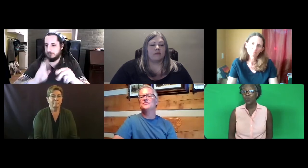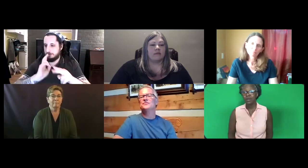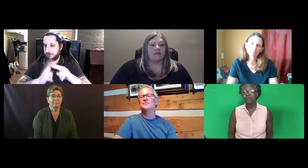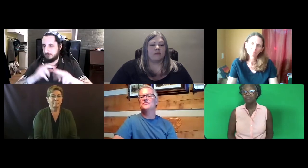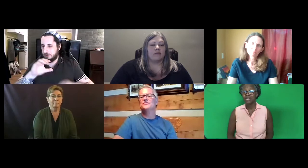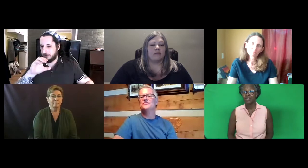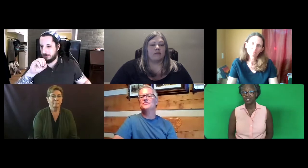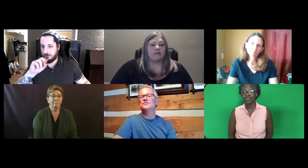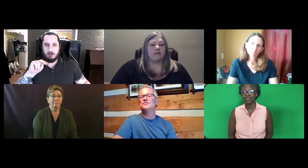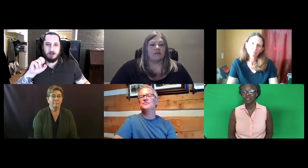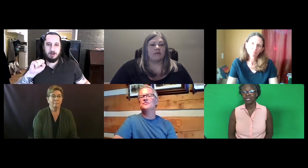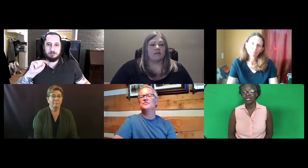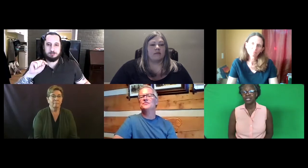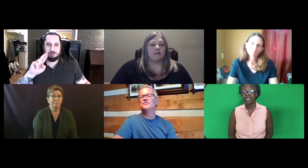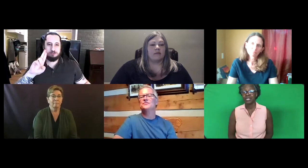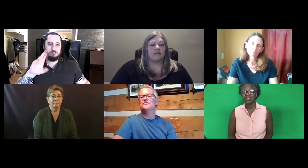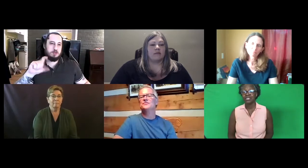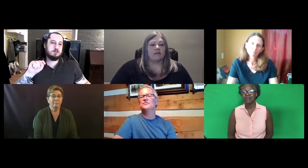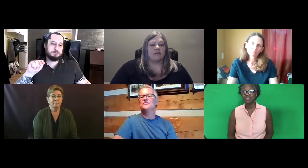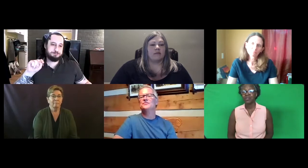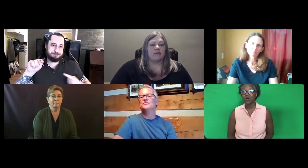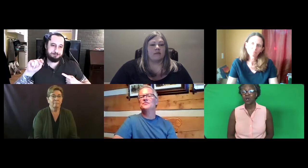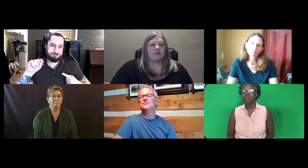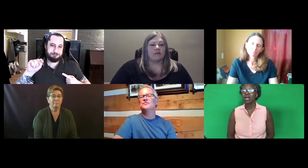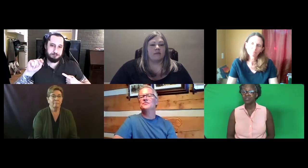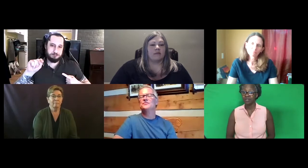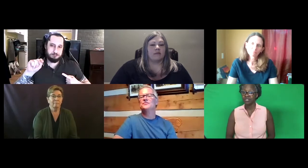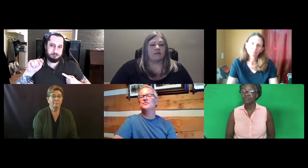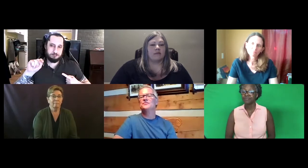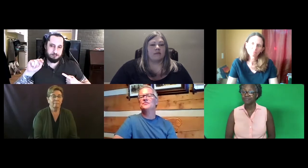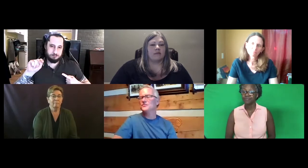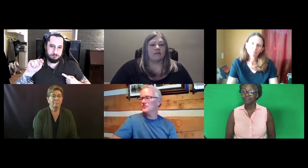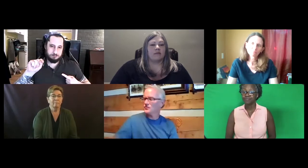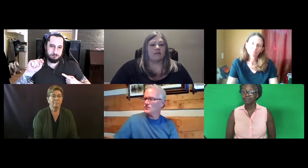What we measure is something called construct.